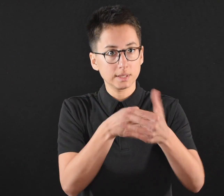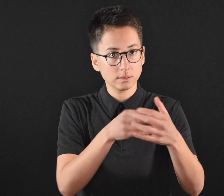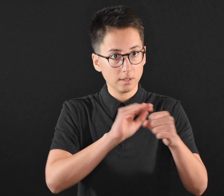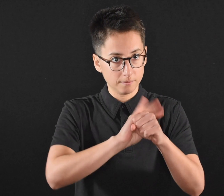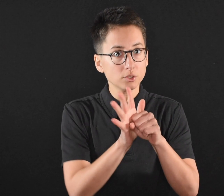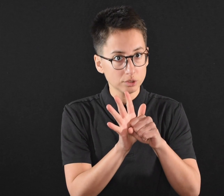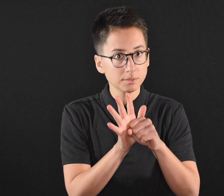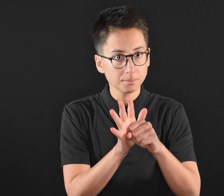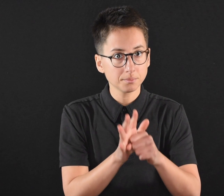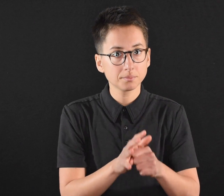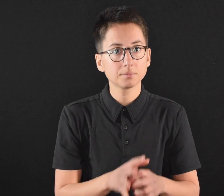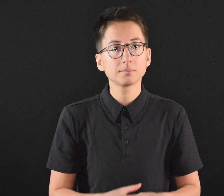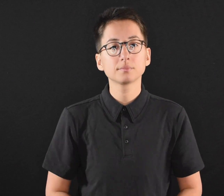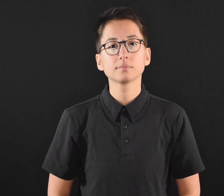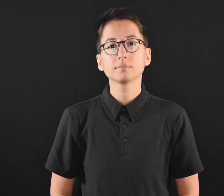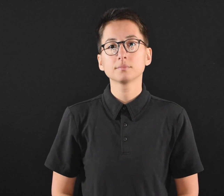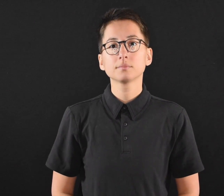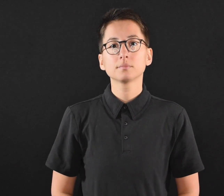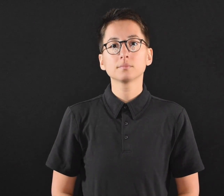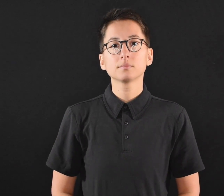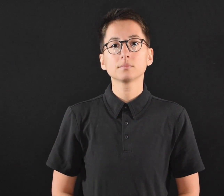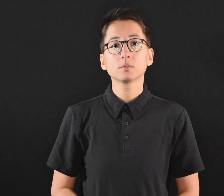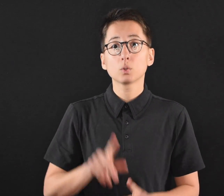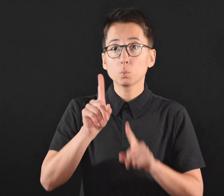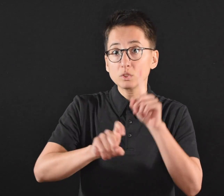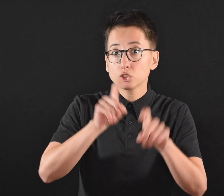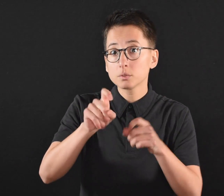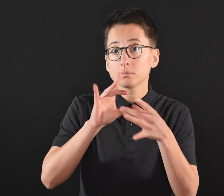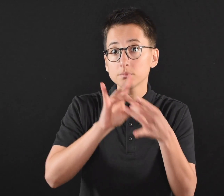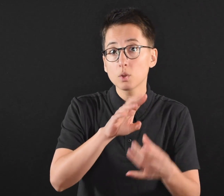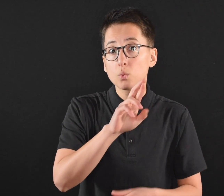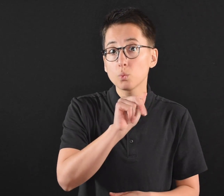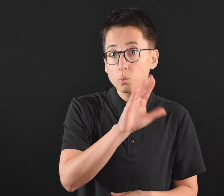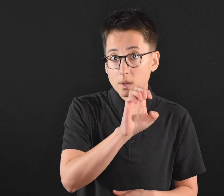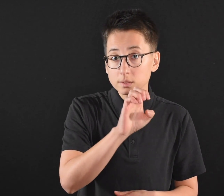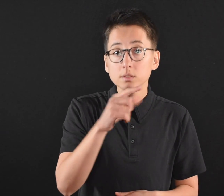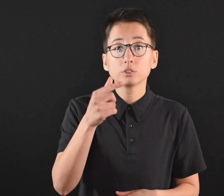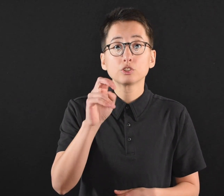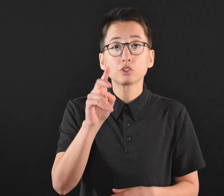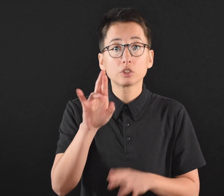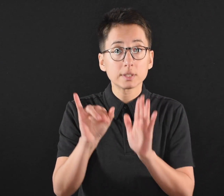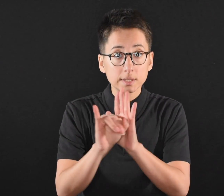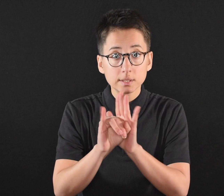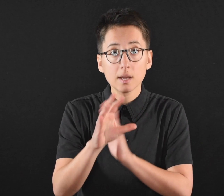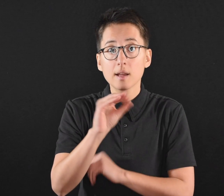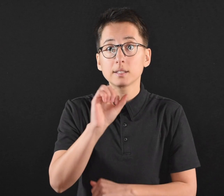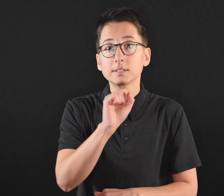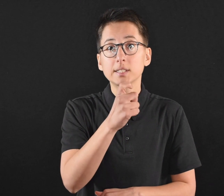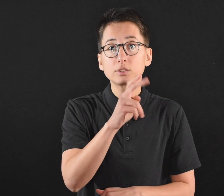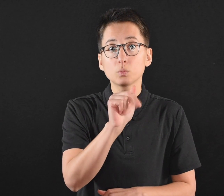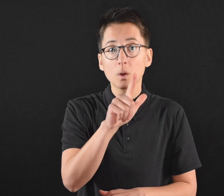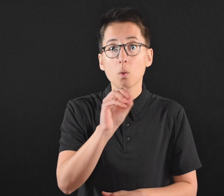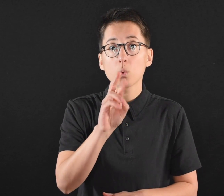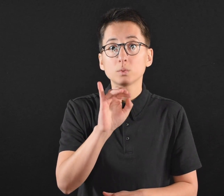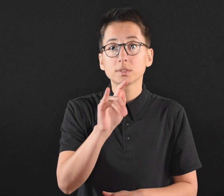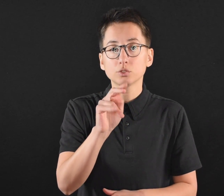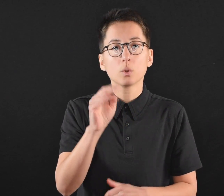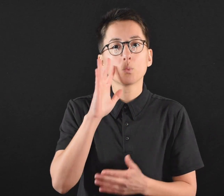for protection against COVID-19 and the Vaccine Connector form has included questions about gender identity, sexual orientation, race, cultural identification, and disabilities